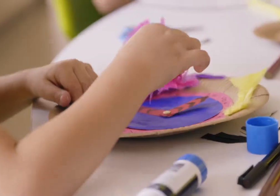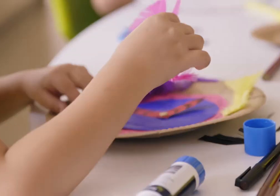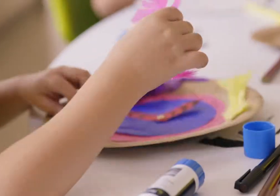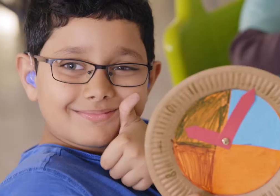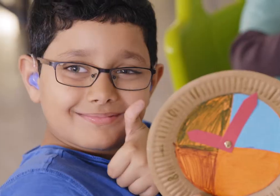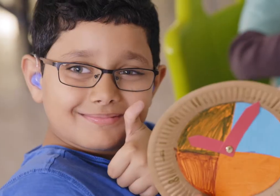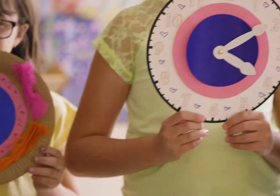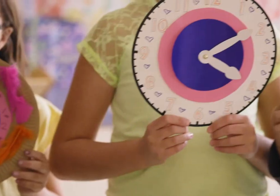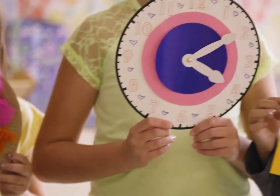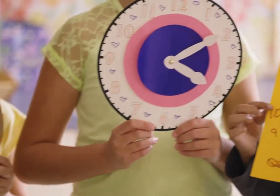Good!